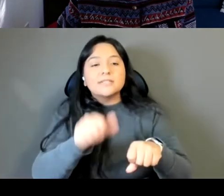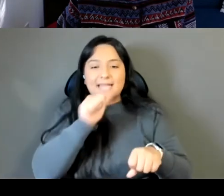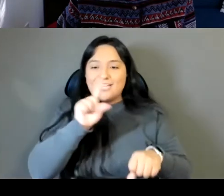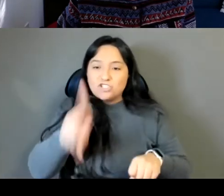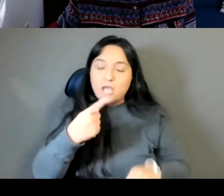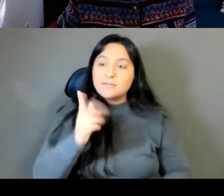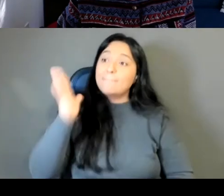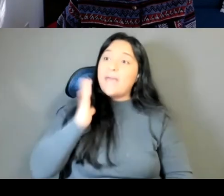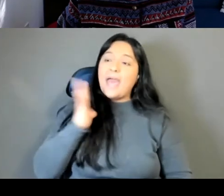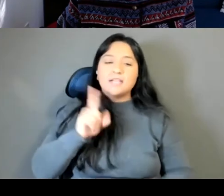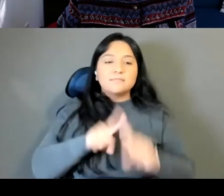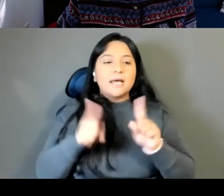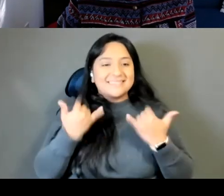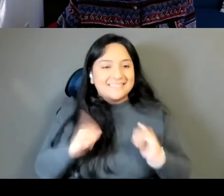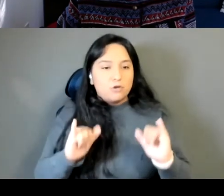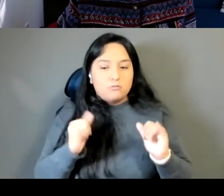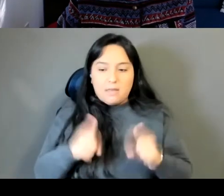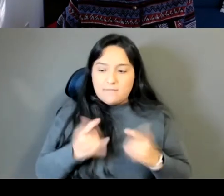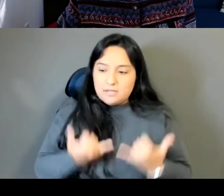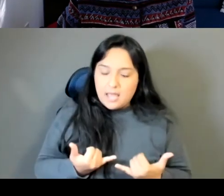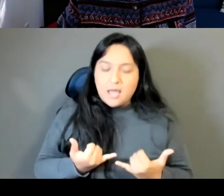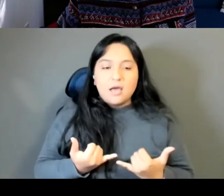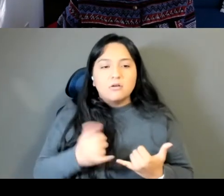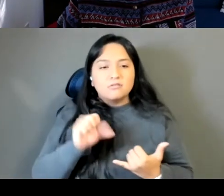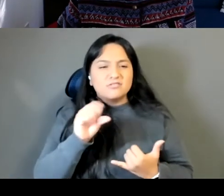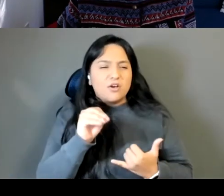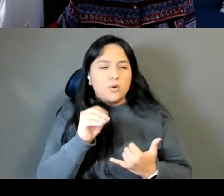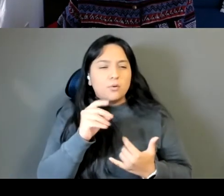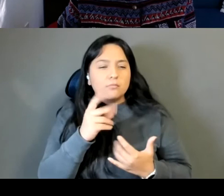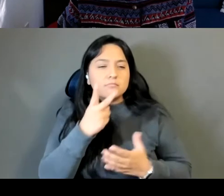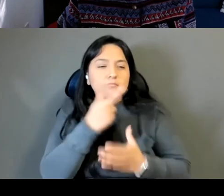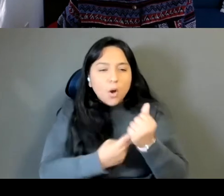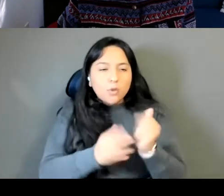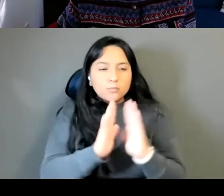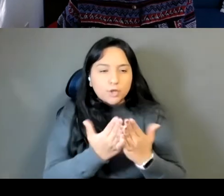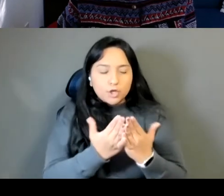So the same themes are coming up for me. In both books I think that's kind of why you're seeing those connections there.